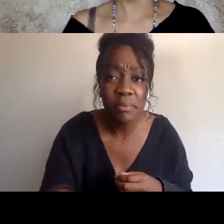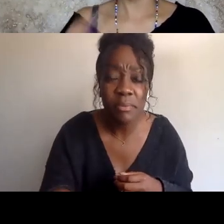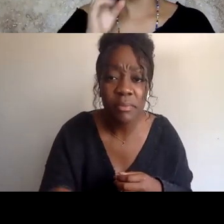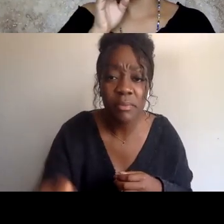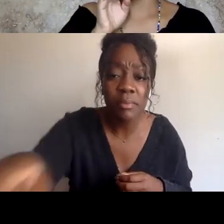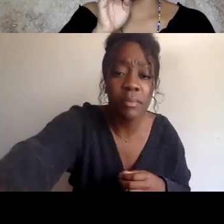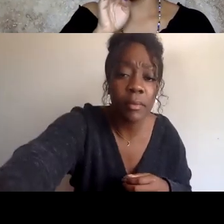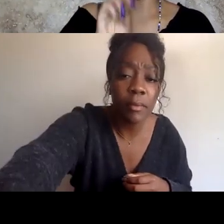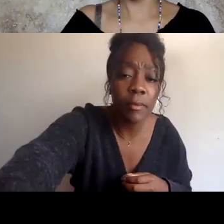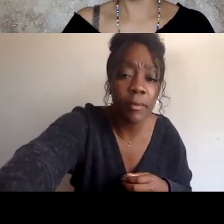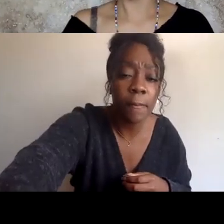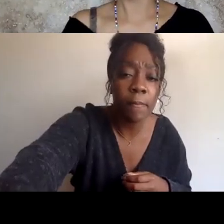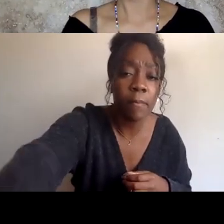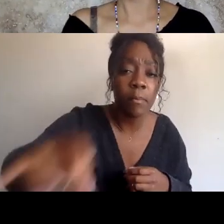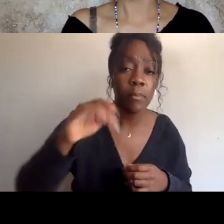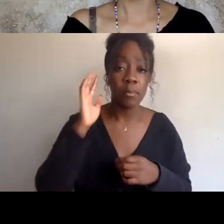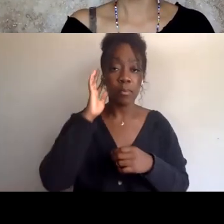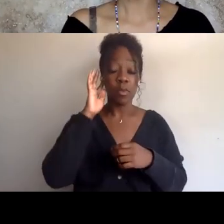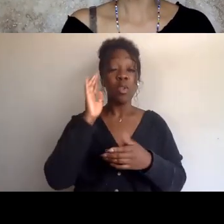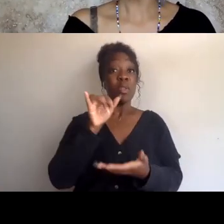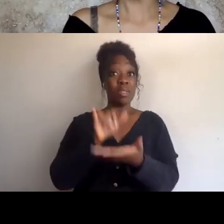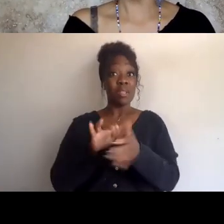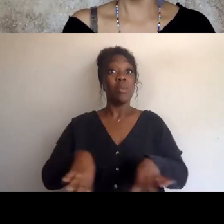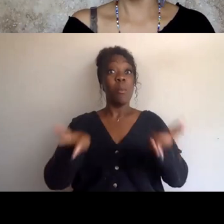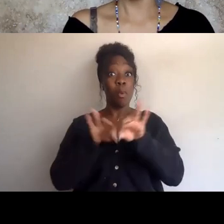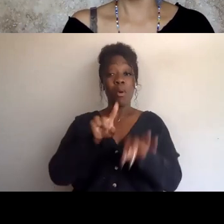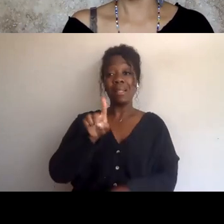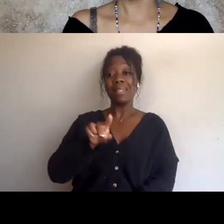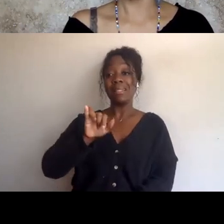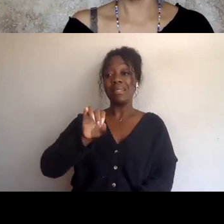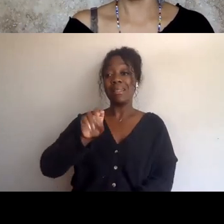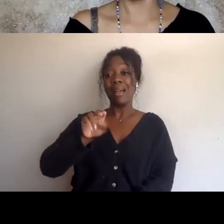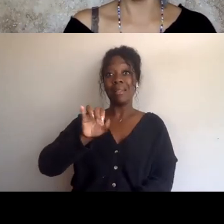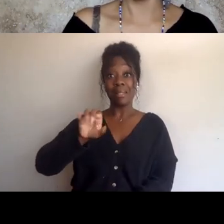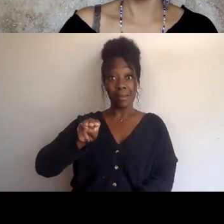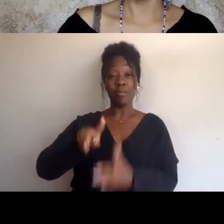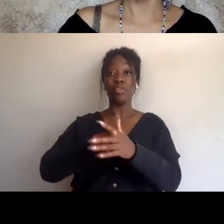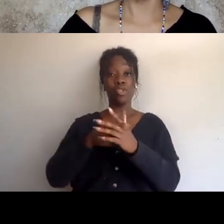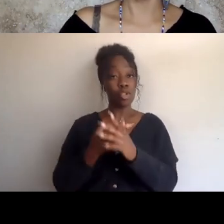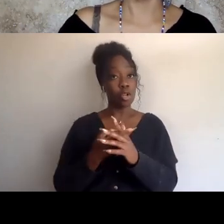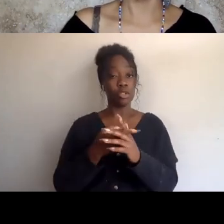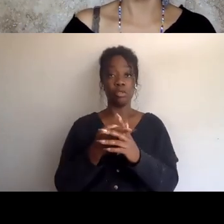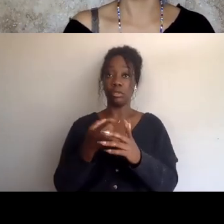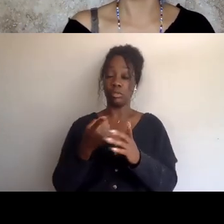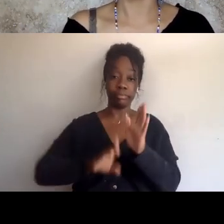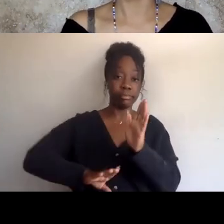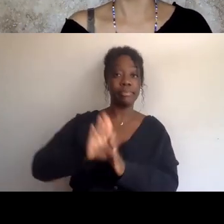This is the time when Zionism comes to rise. Zionism comes to look for a state when everyone else in the world is already dominated.